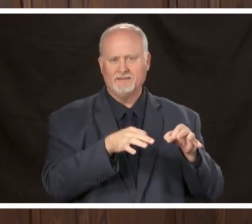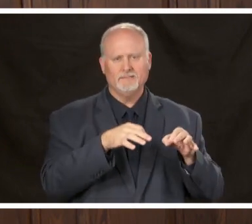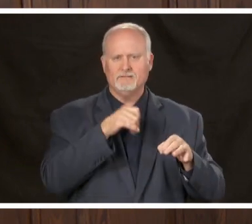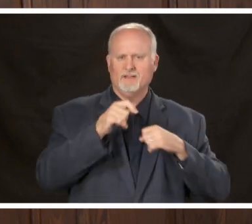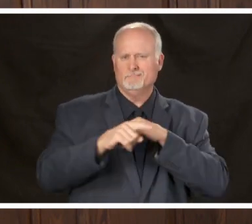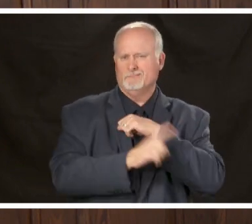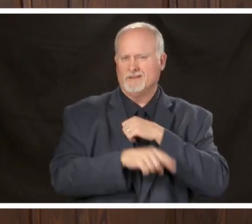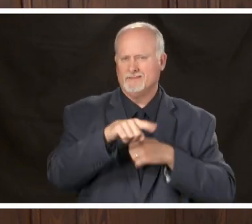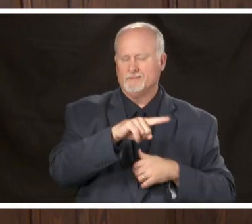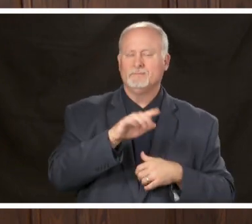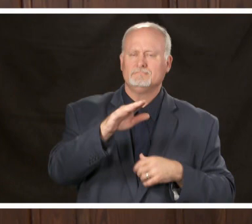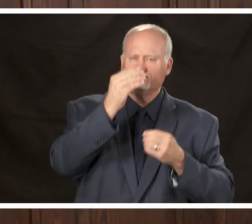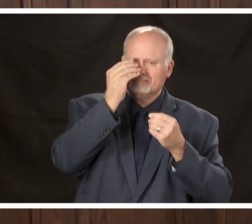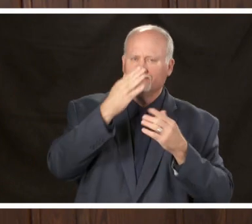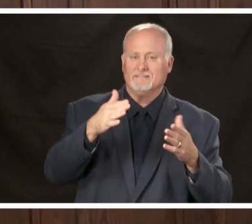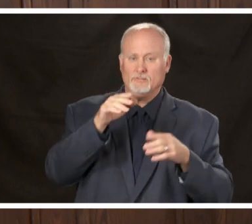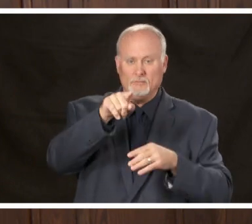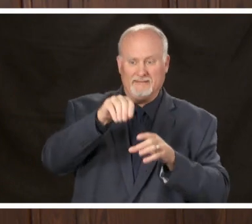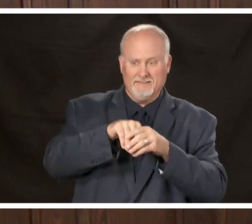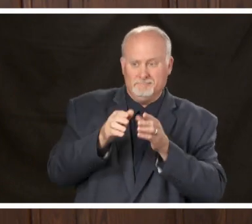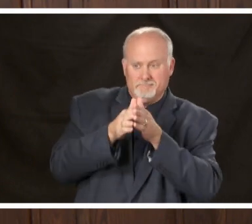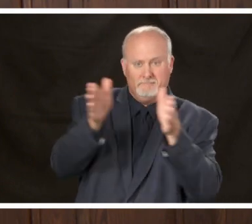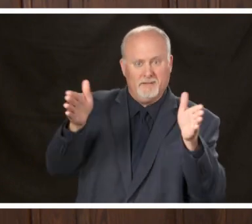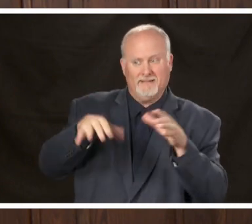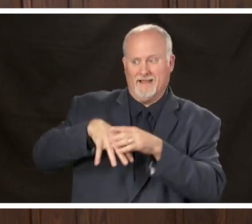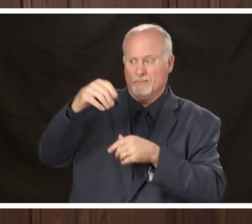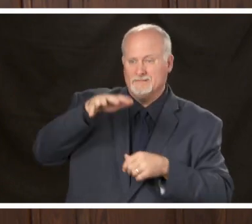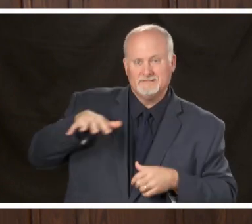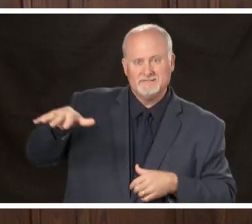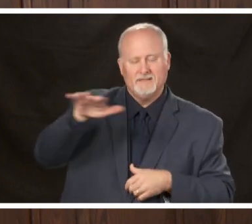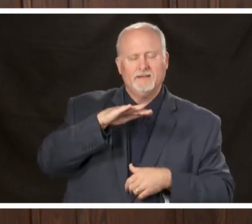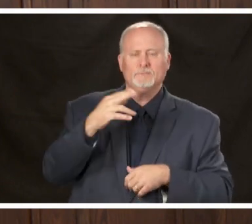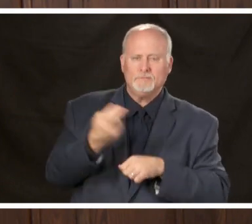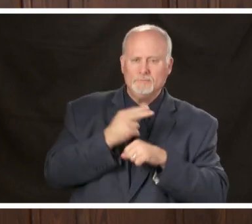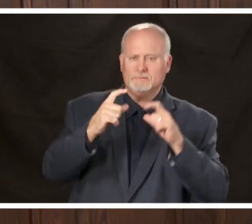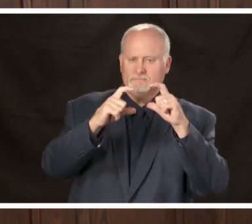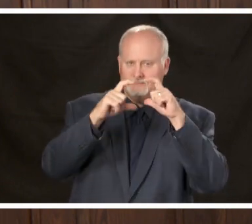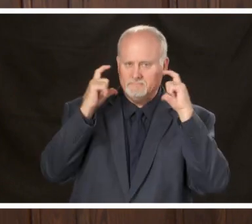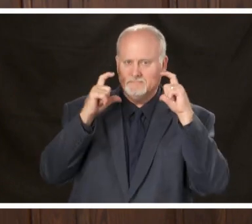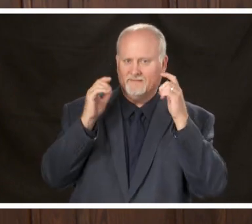face cover in public places but we will also work with them to do to do the